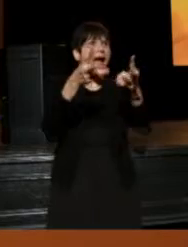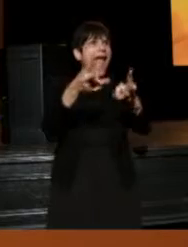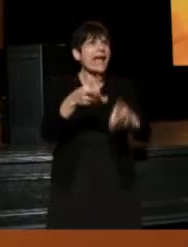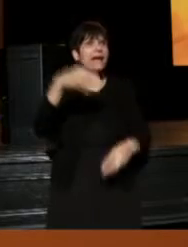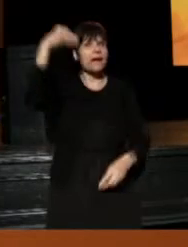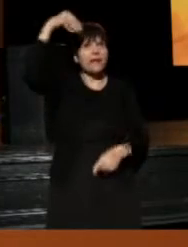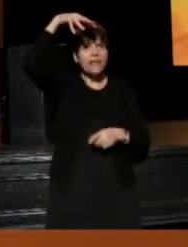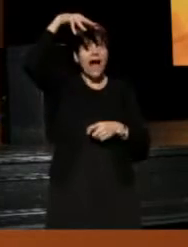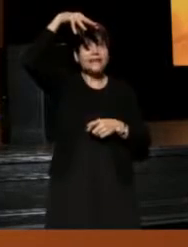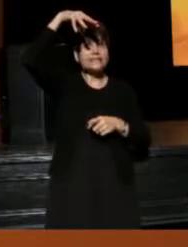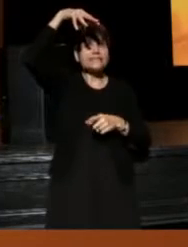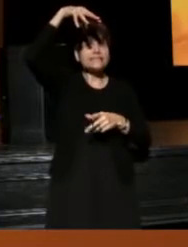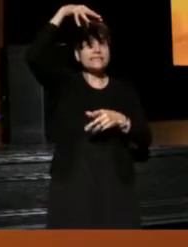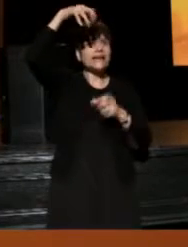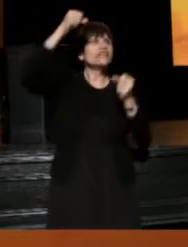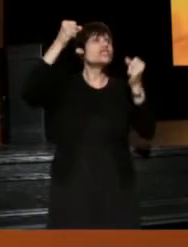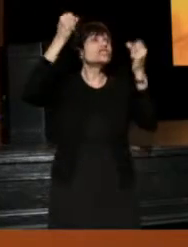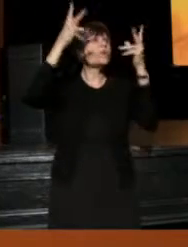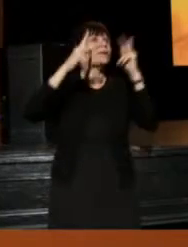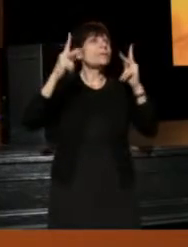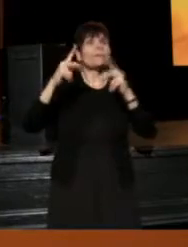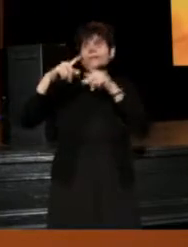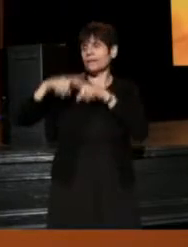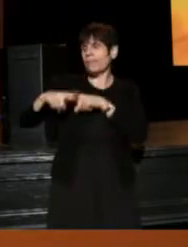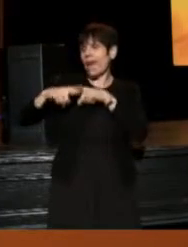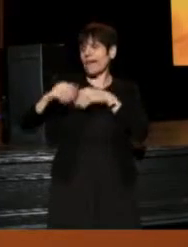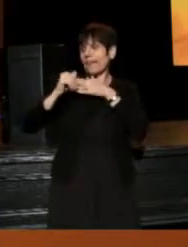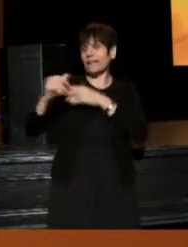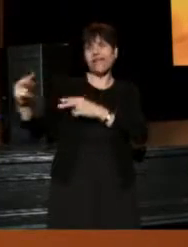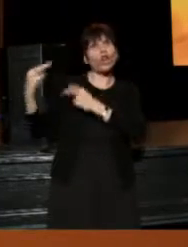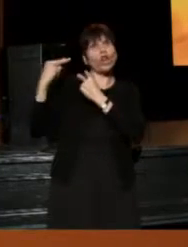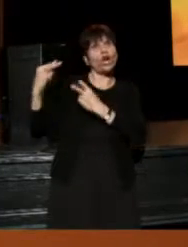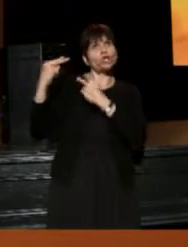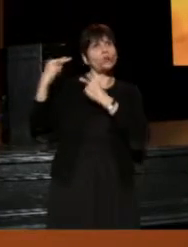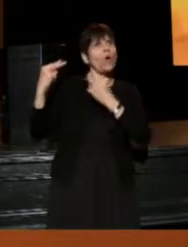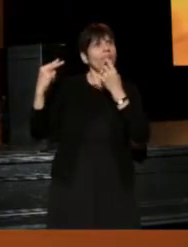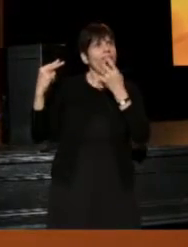But so many people are depending on guidance that they look towards that.